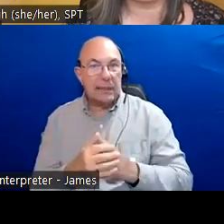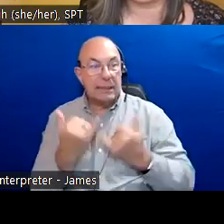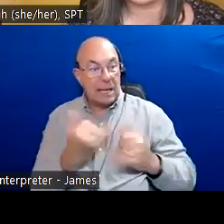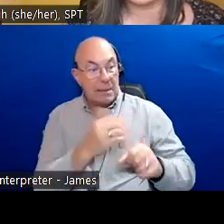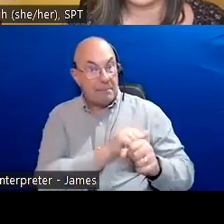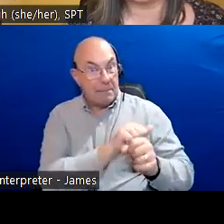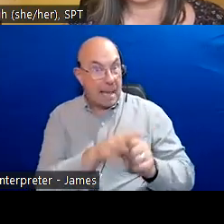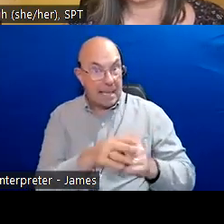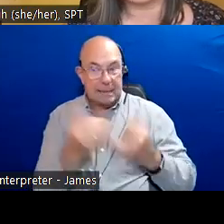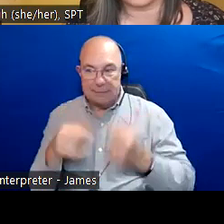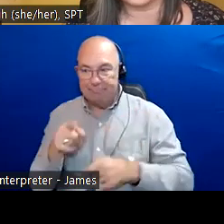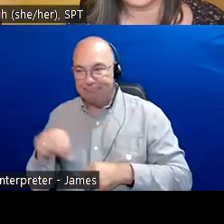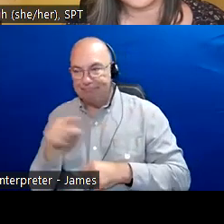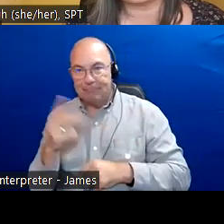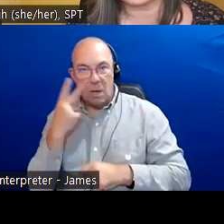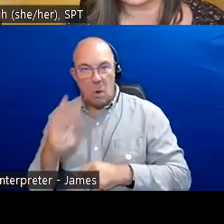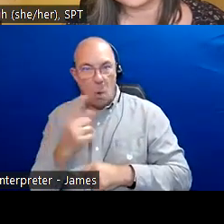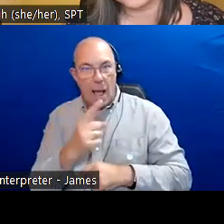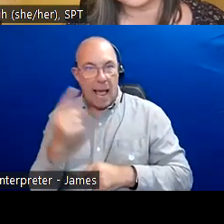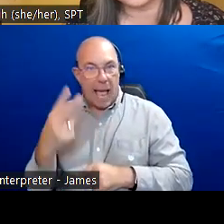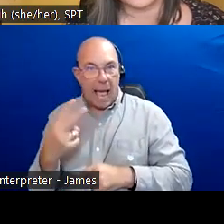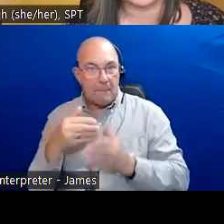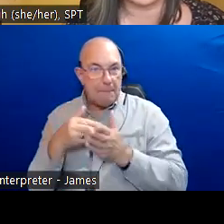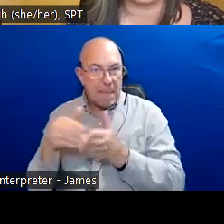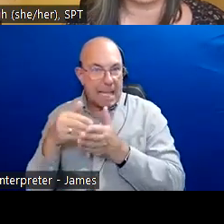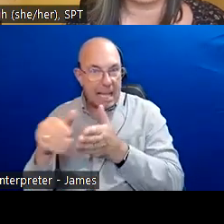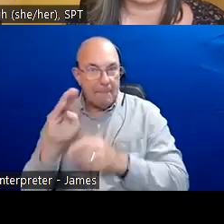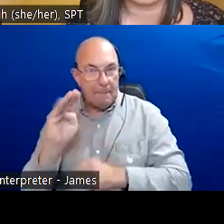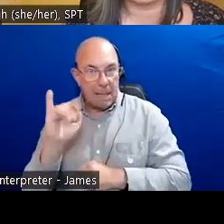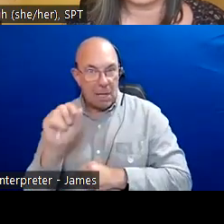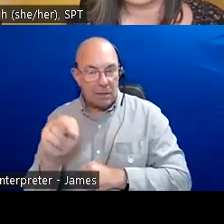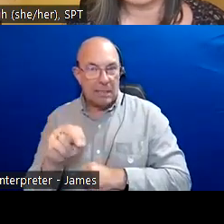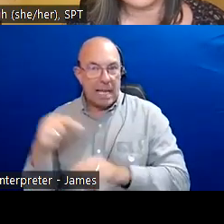We acknowledge the historical relationship between the Wendat and the Haudenosaunee Confederacy who have lived in this territory.